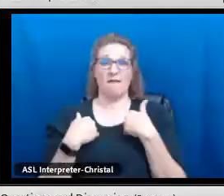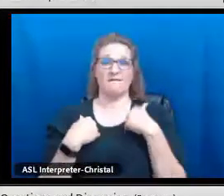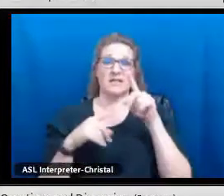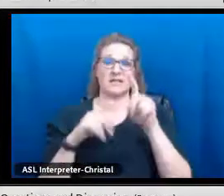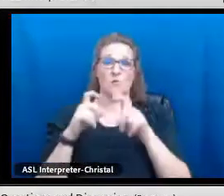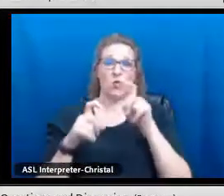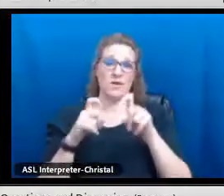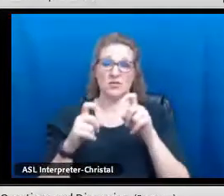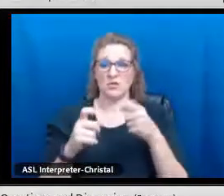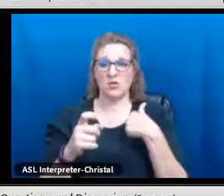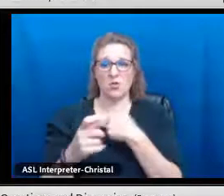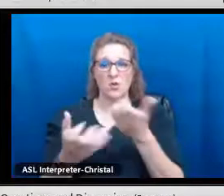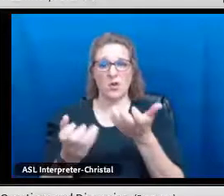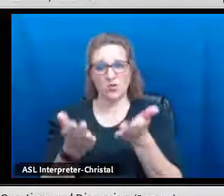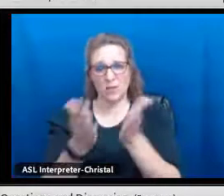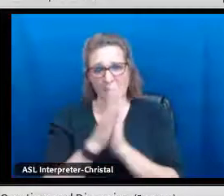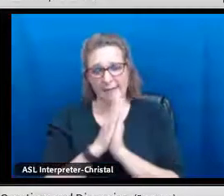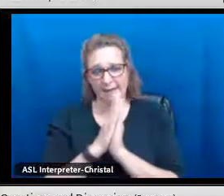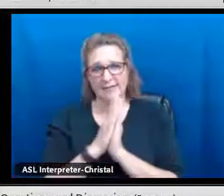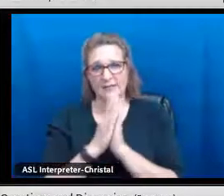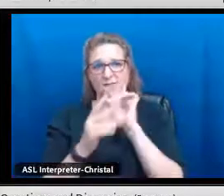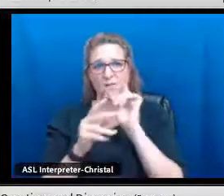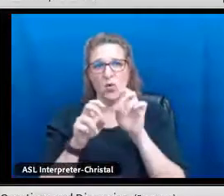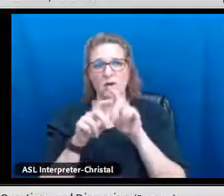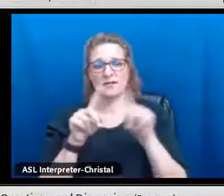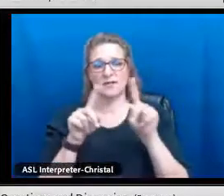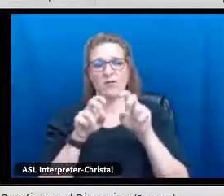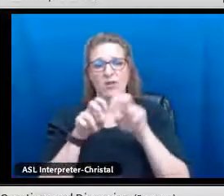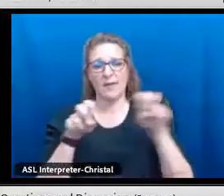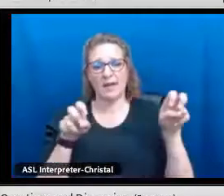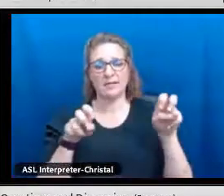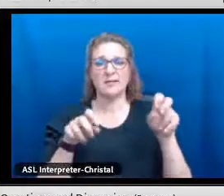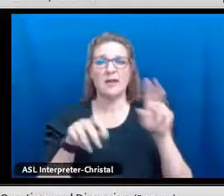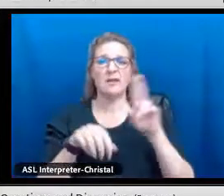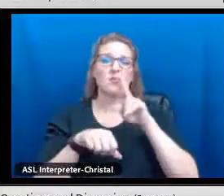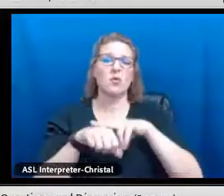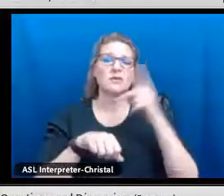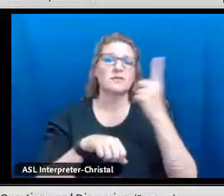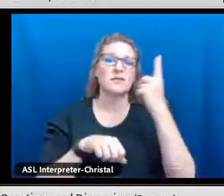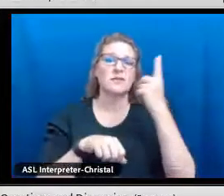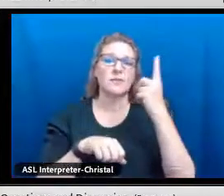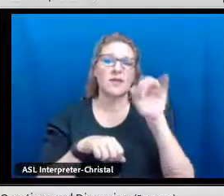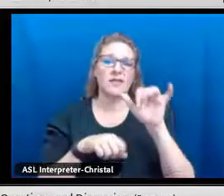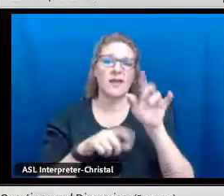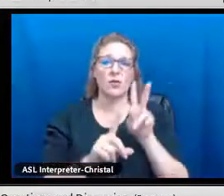At this time, we have some questions that we want to ask across the different panelists